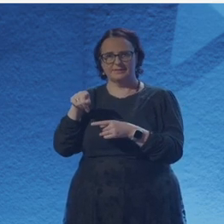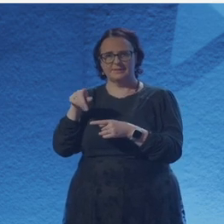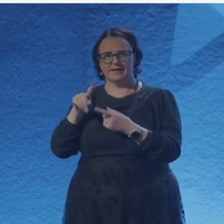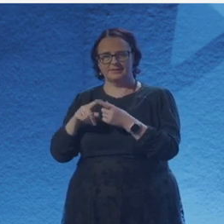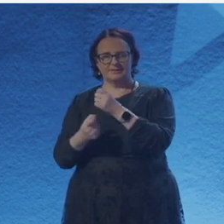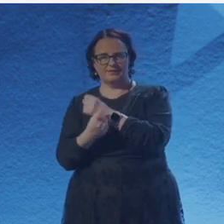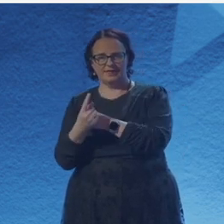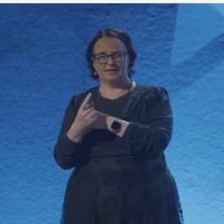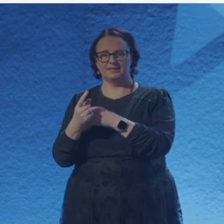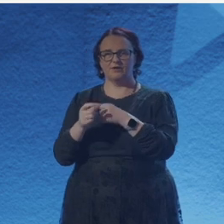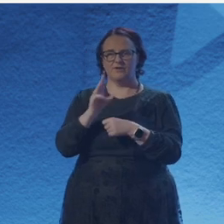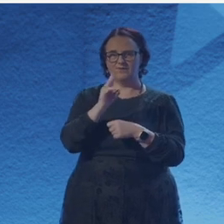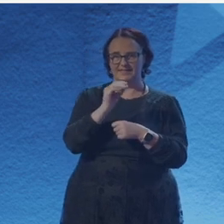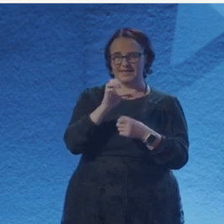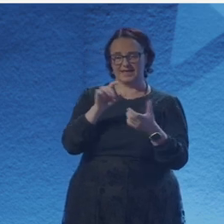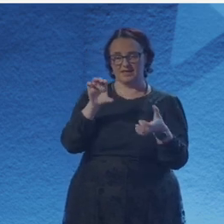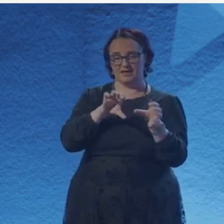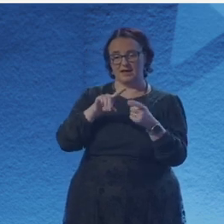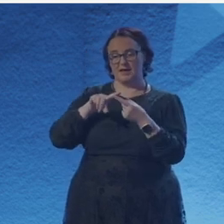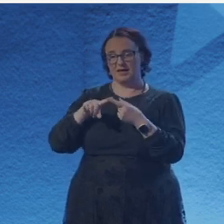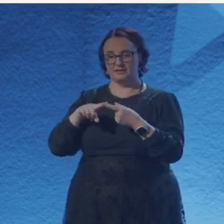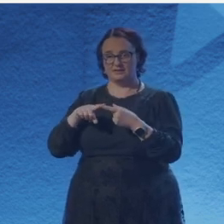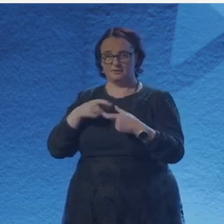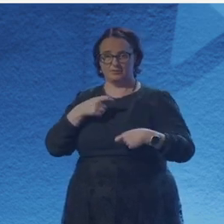Well, it's exciting to find your way through that. Now, Iggy, you've